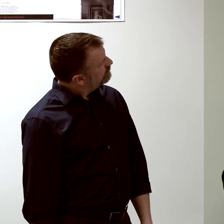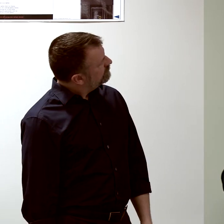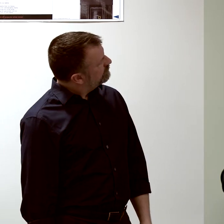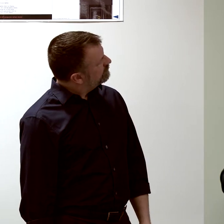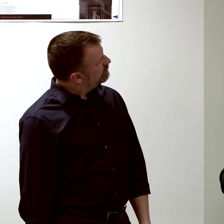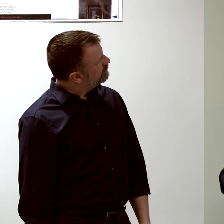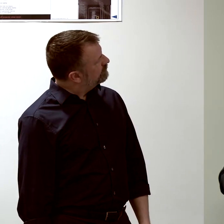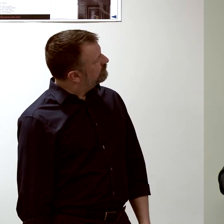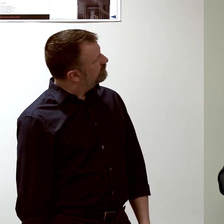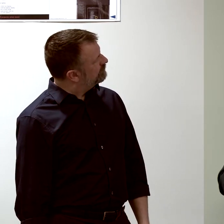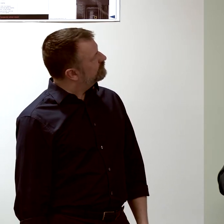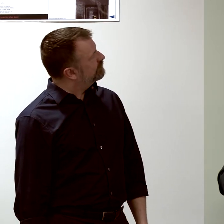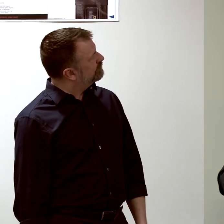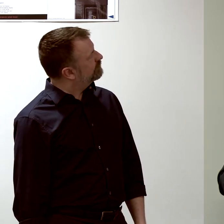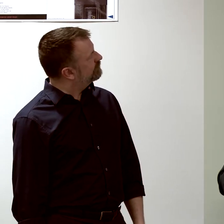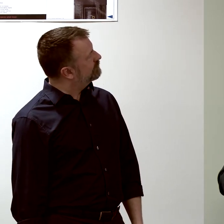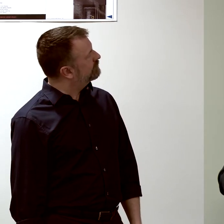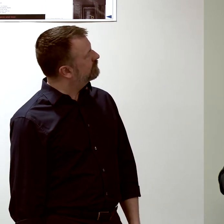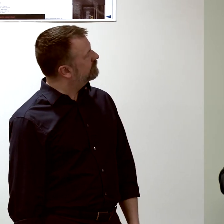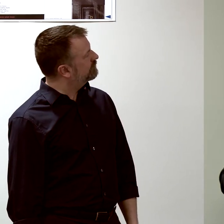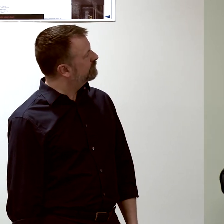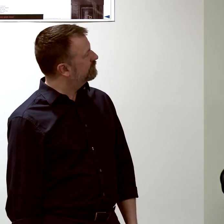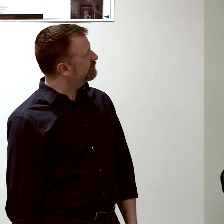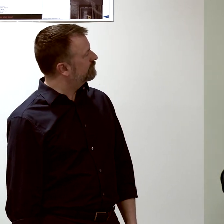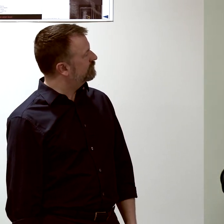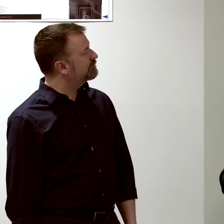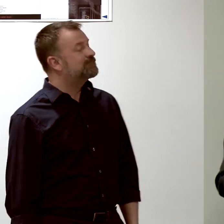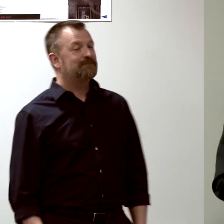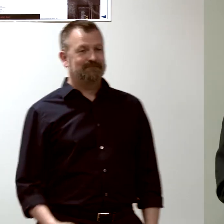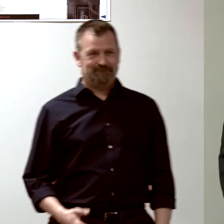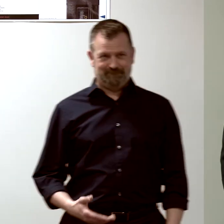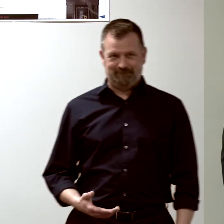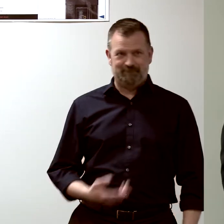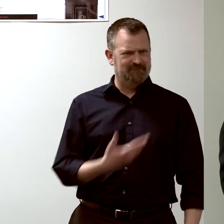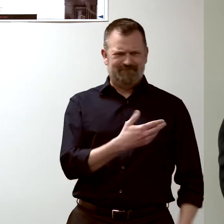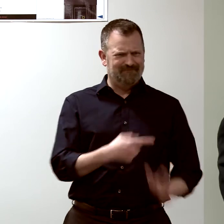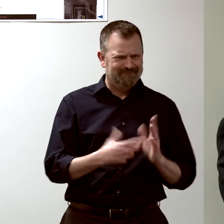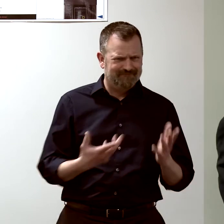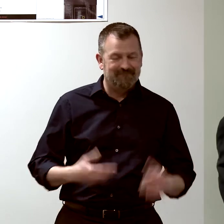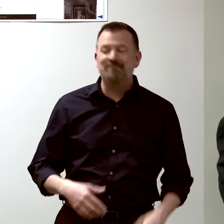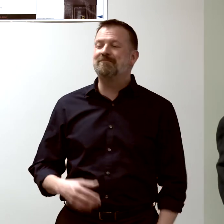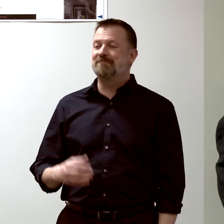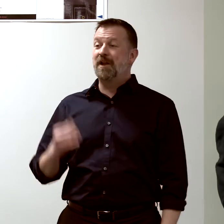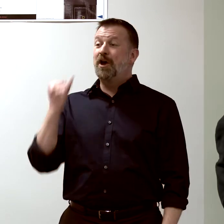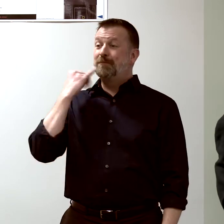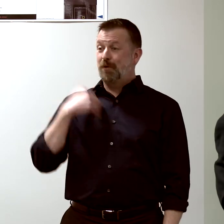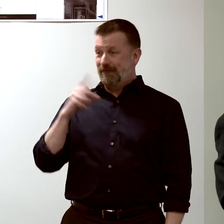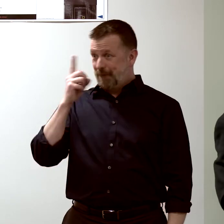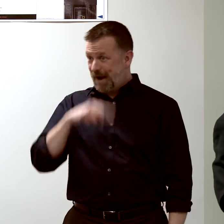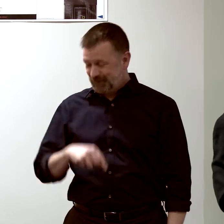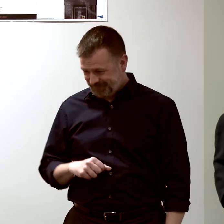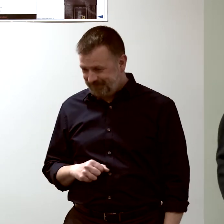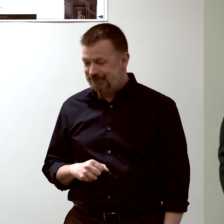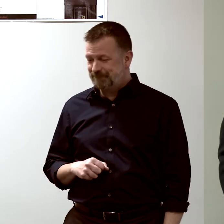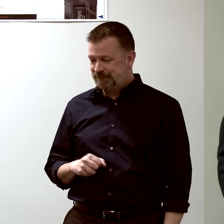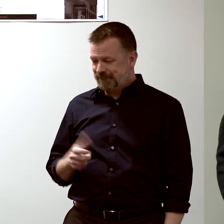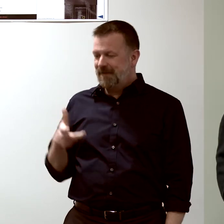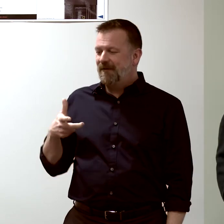when a mouse has been vaccinated. The different colors on the labels